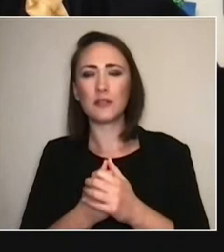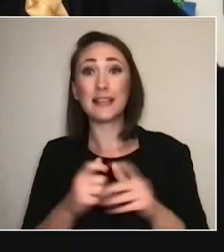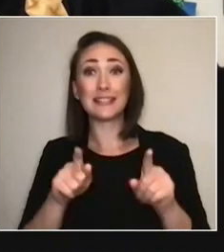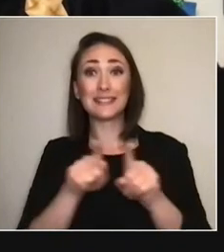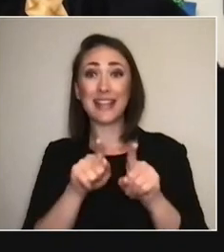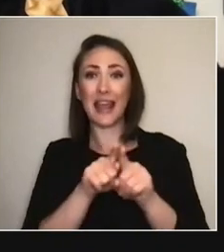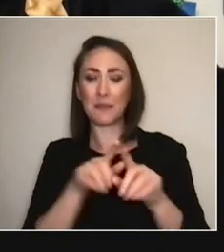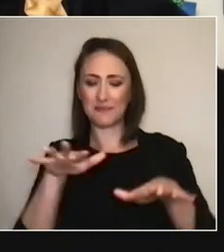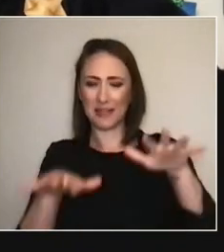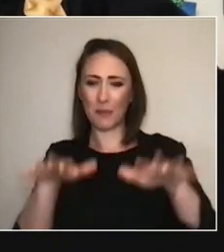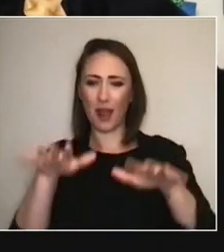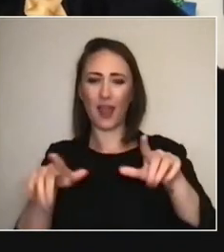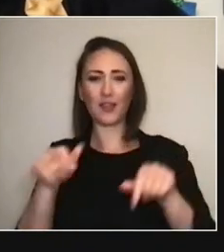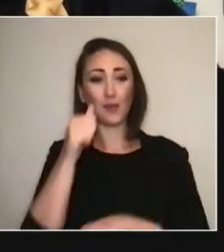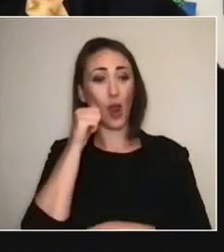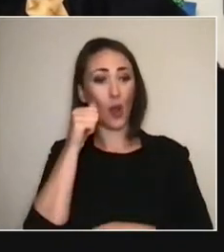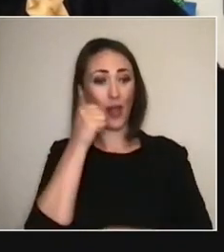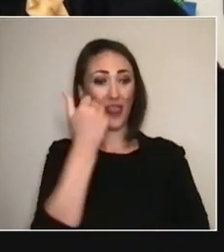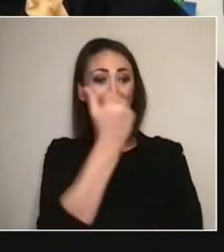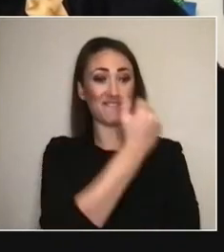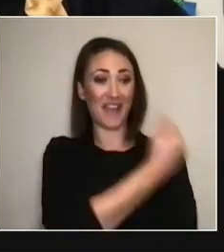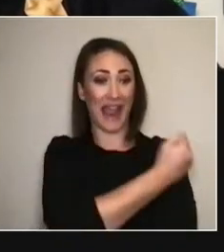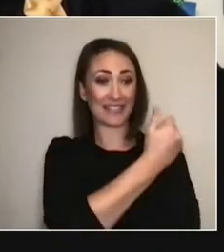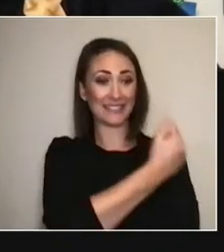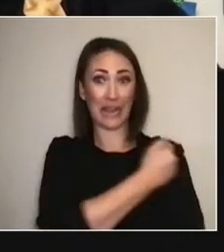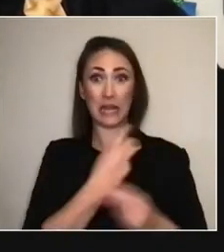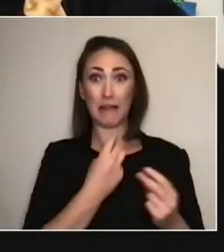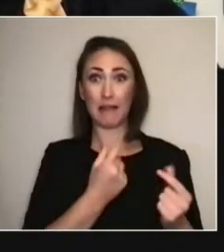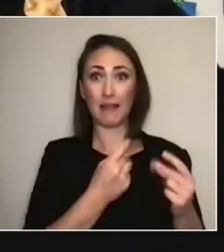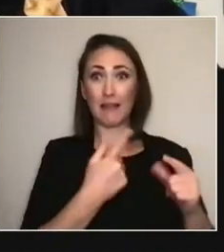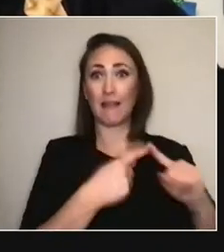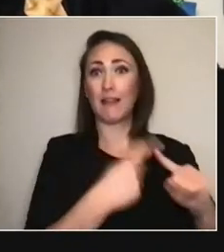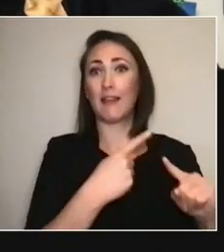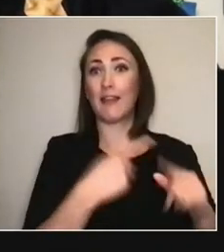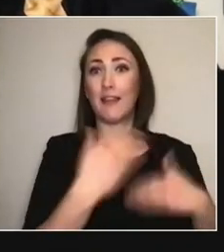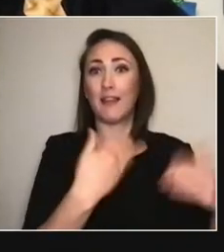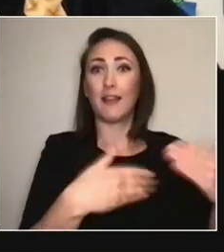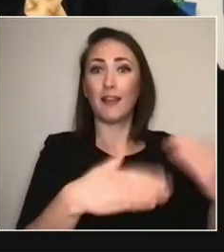we feel like there's a race now or a surge in energy and attention